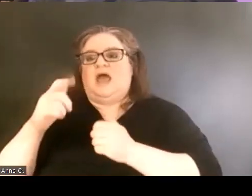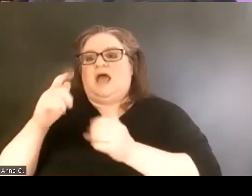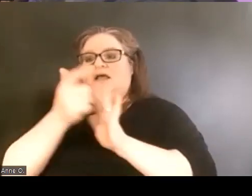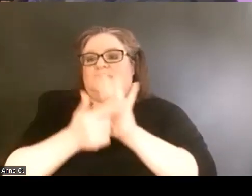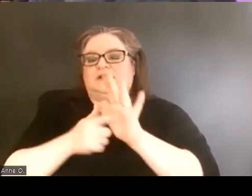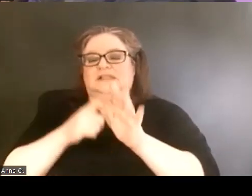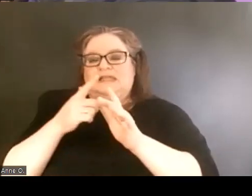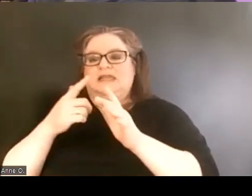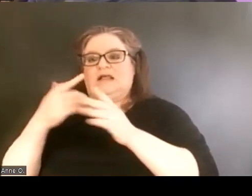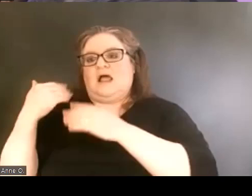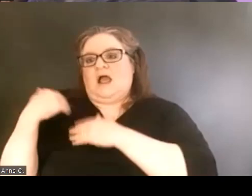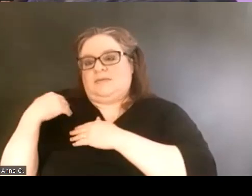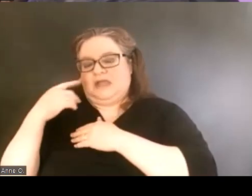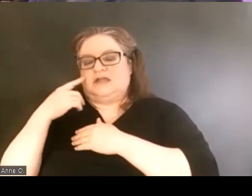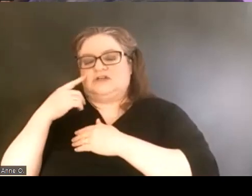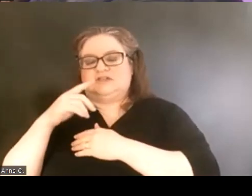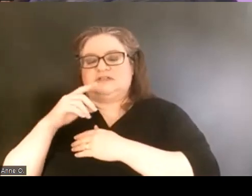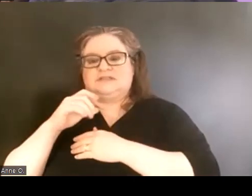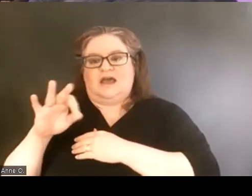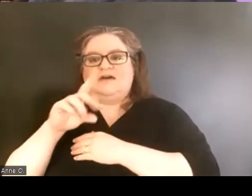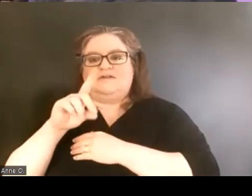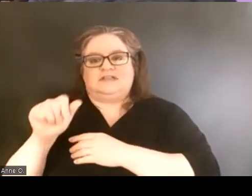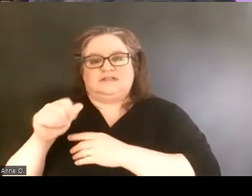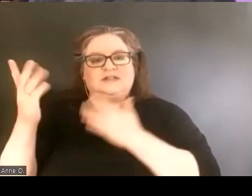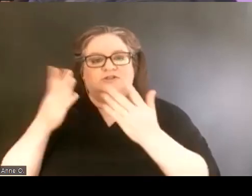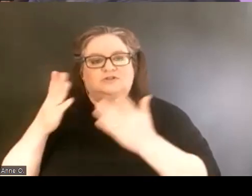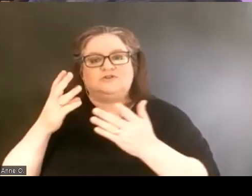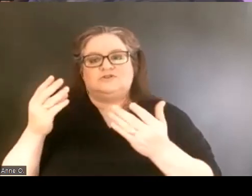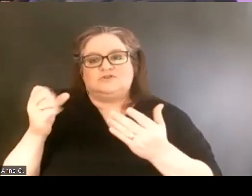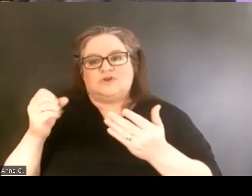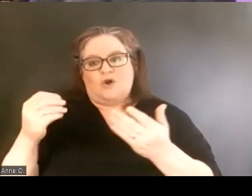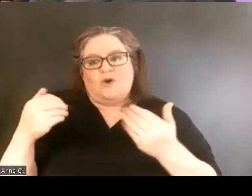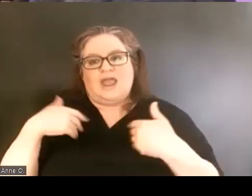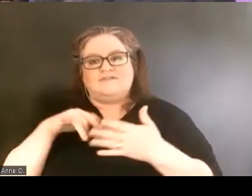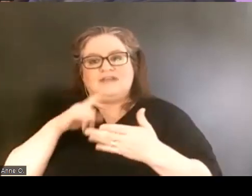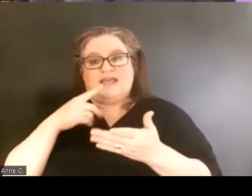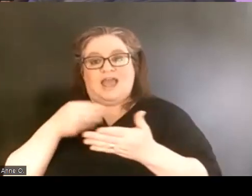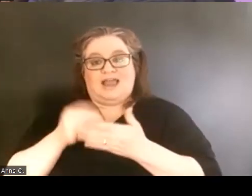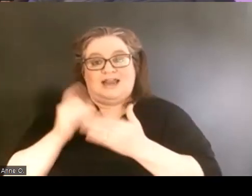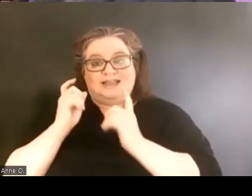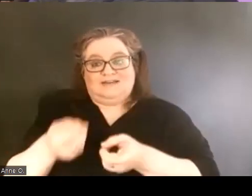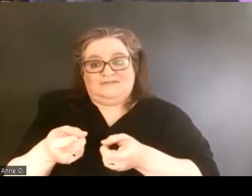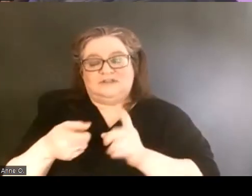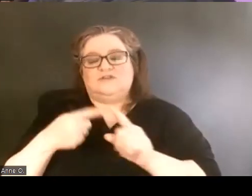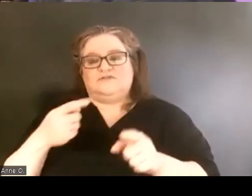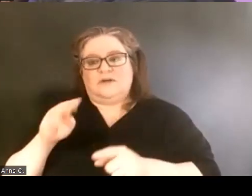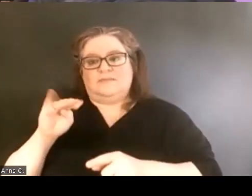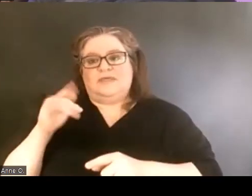of disability services. So having that gift from the Miller family